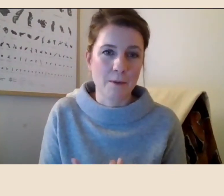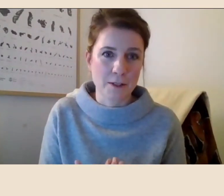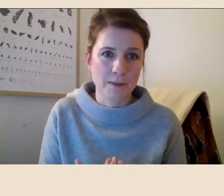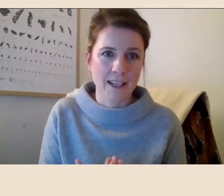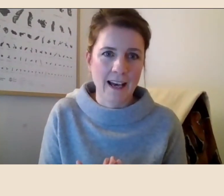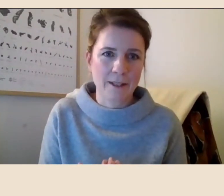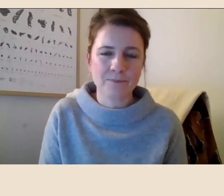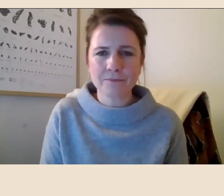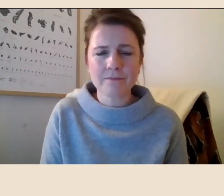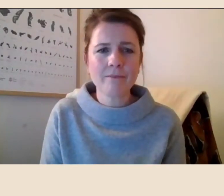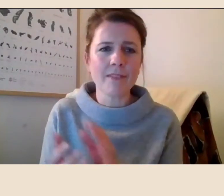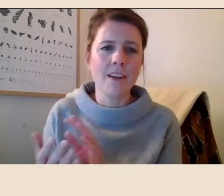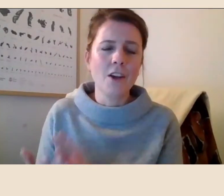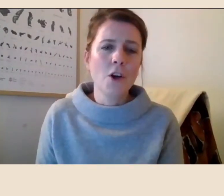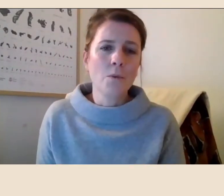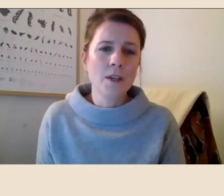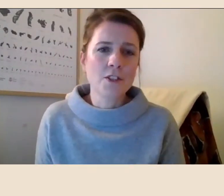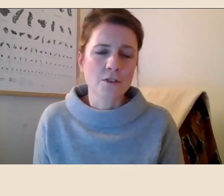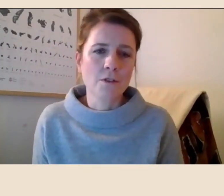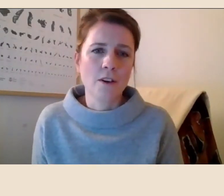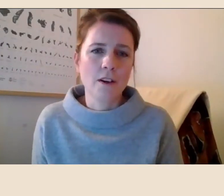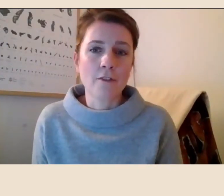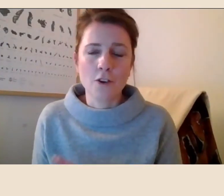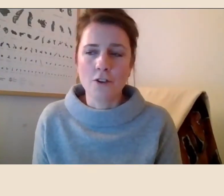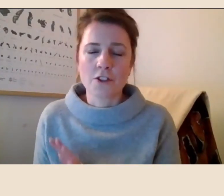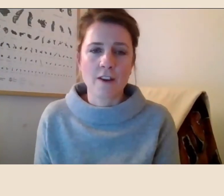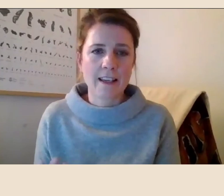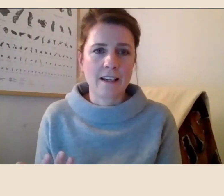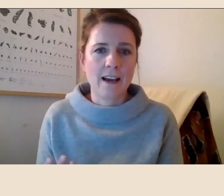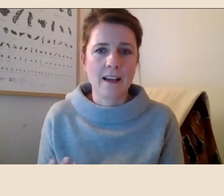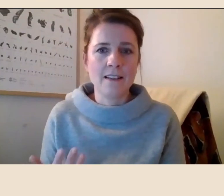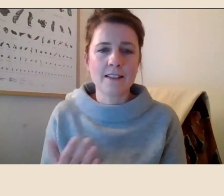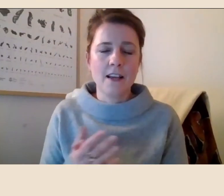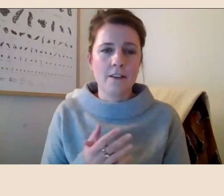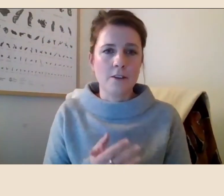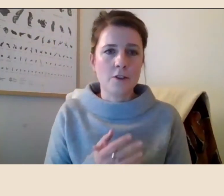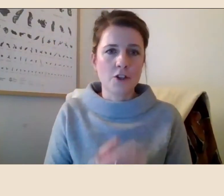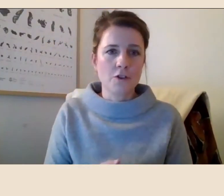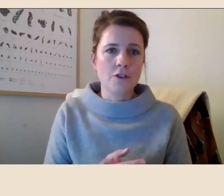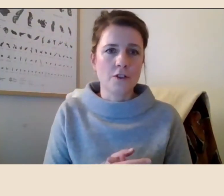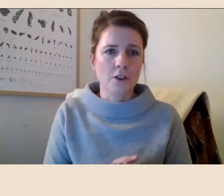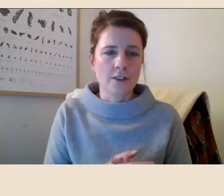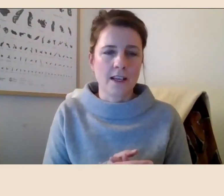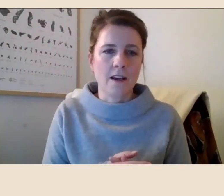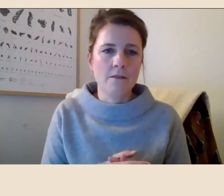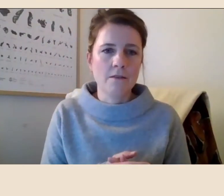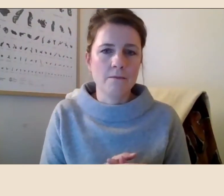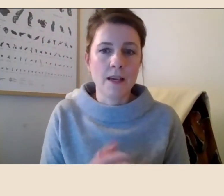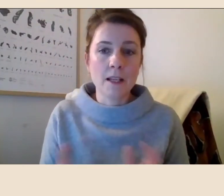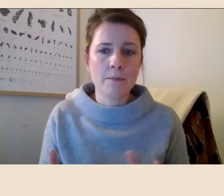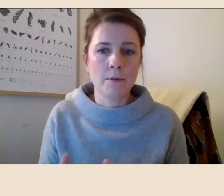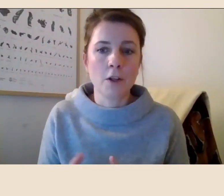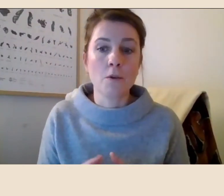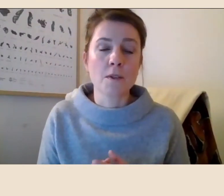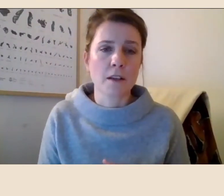they possibly can. We do of course recognise that due to lockdown many people who would